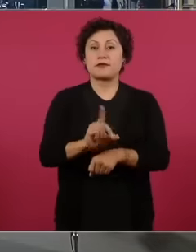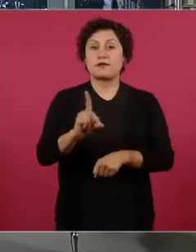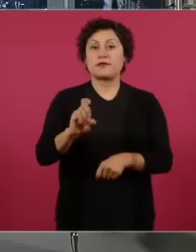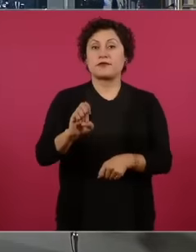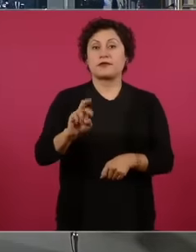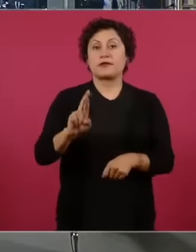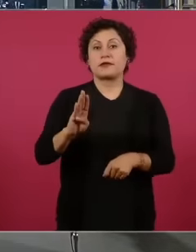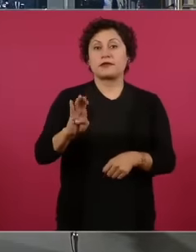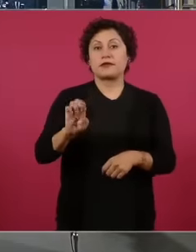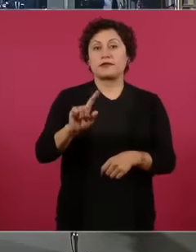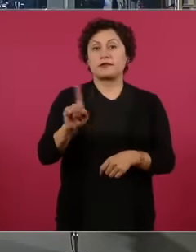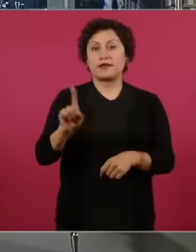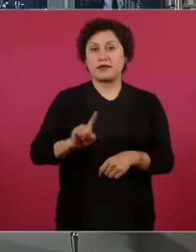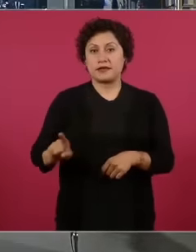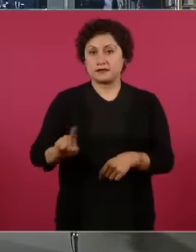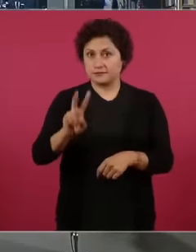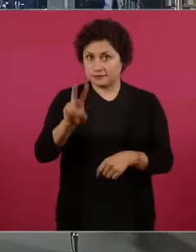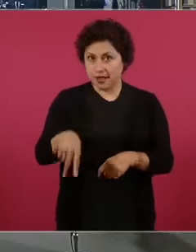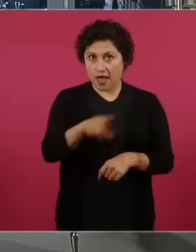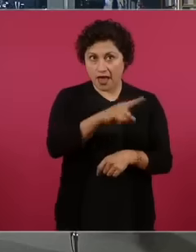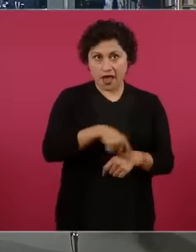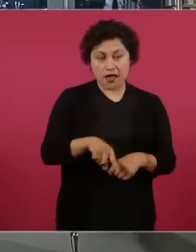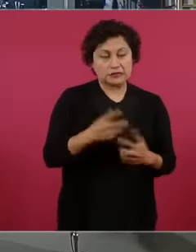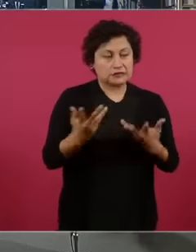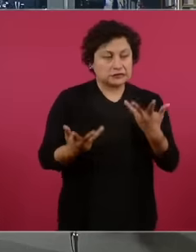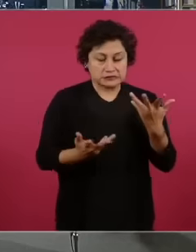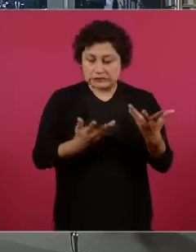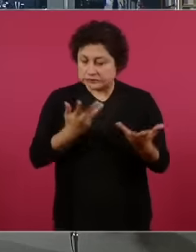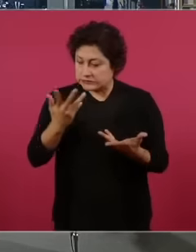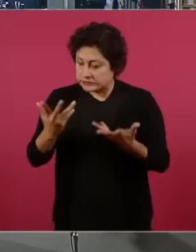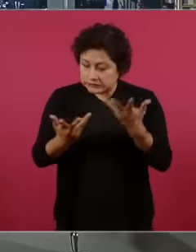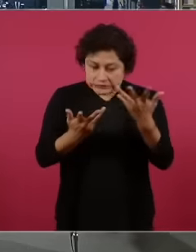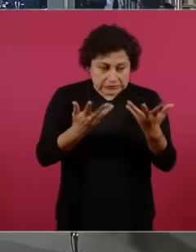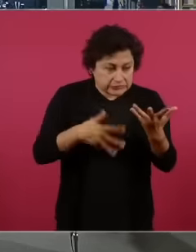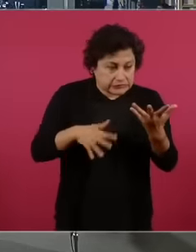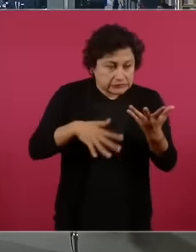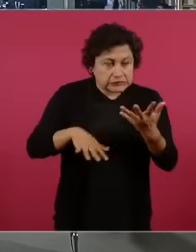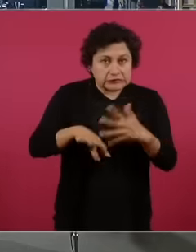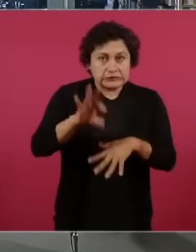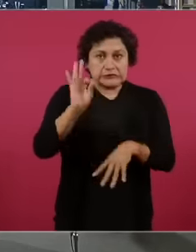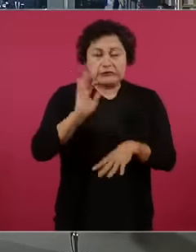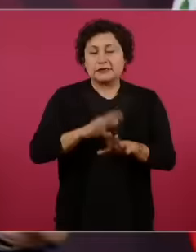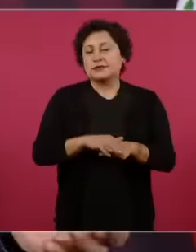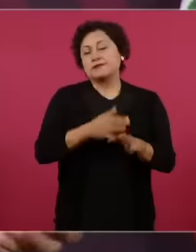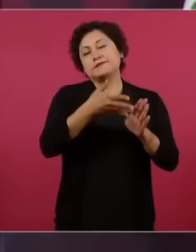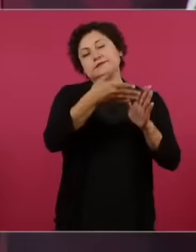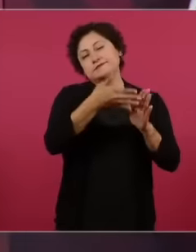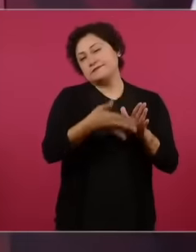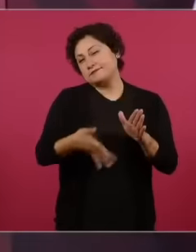desperation. Well in the end they didn't agree,